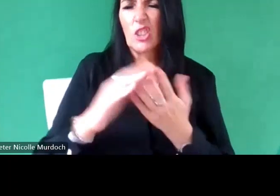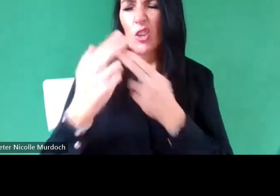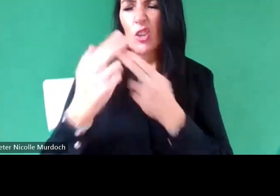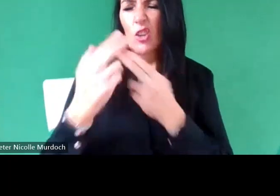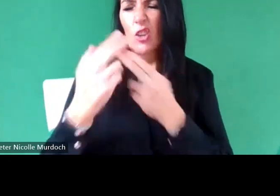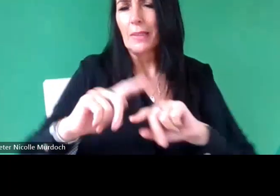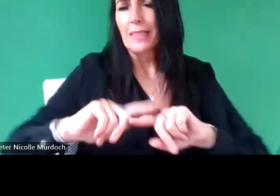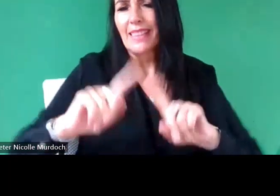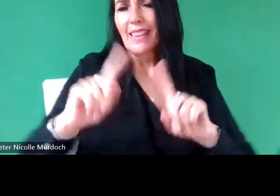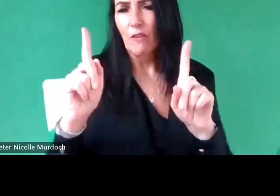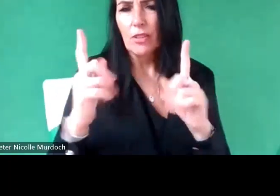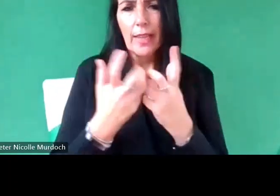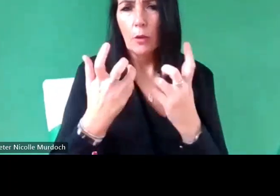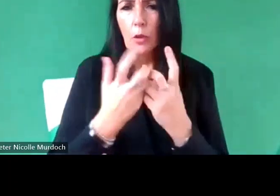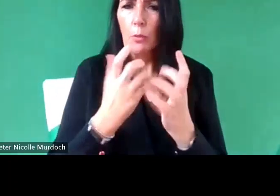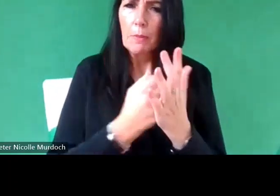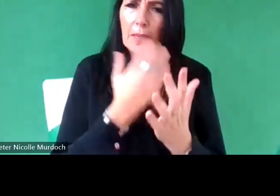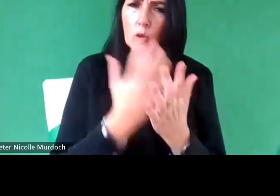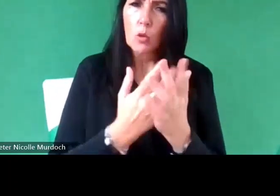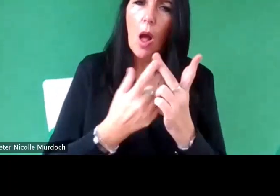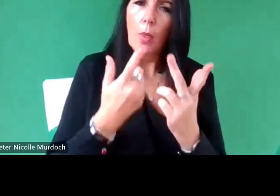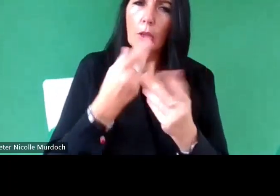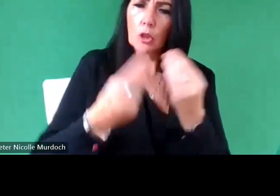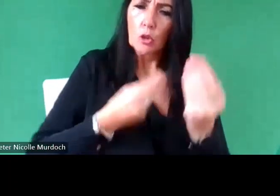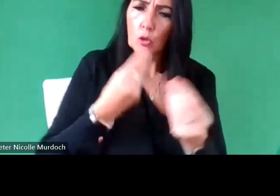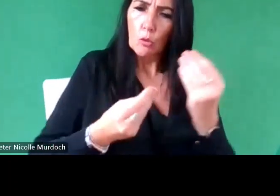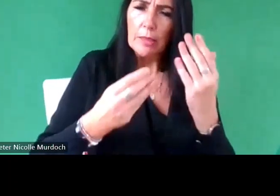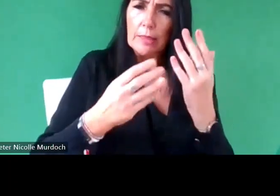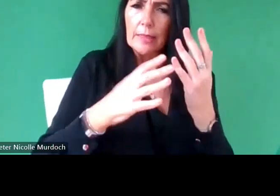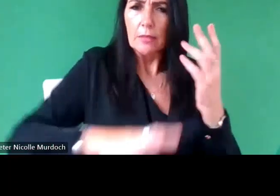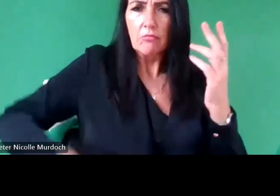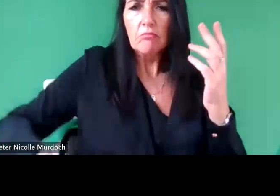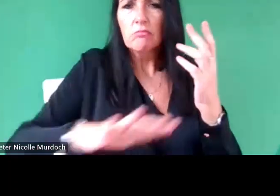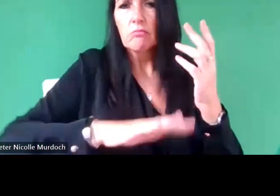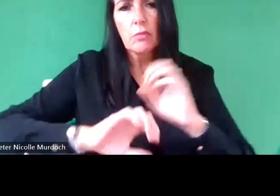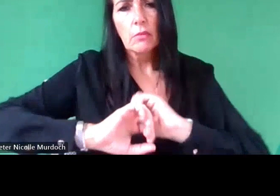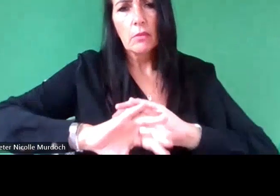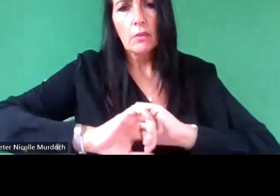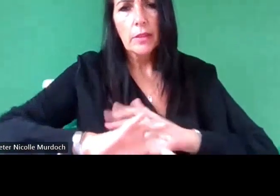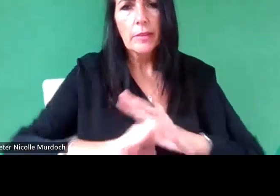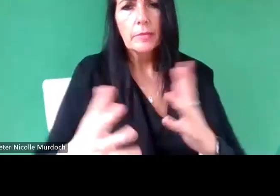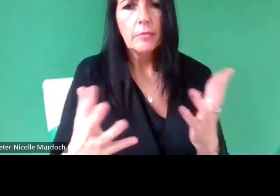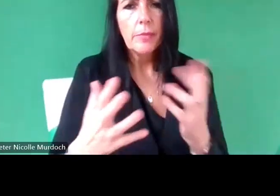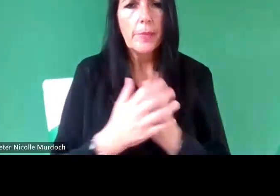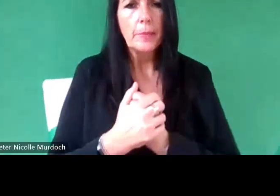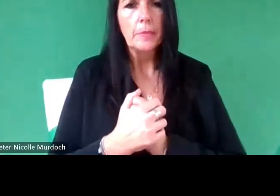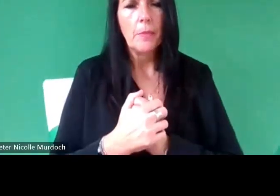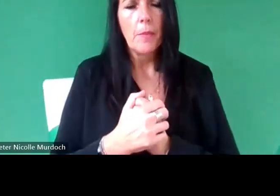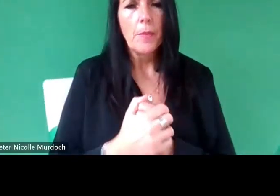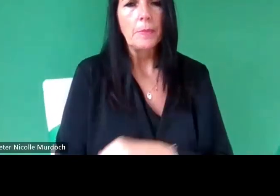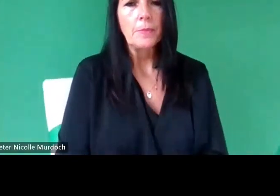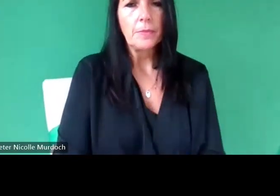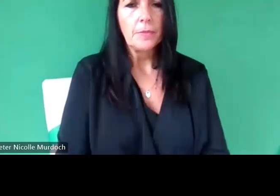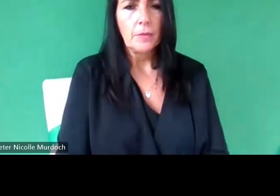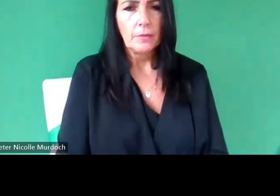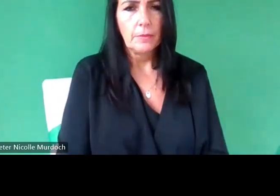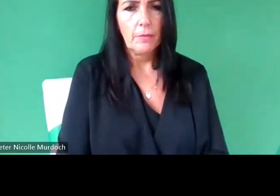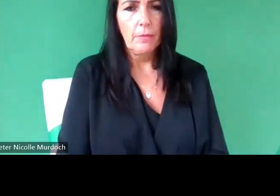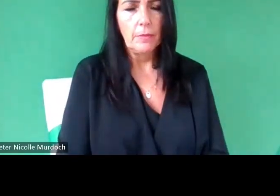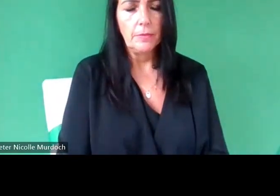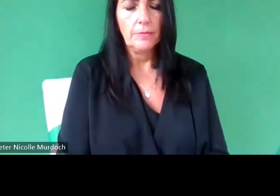and ecomic so um have thoughts for that like to jump in on that one um for me personally I think